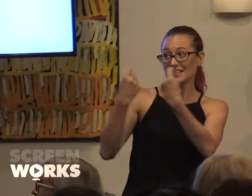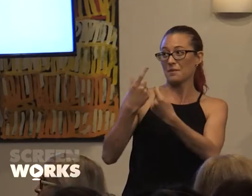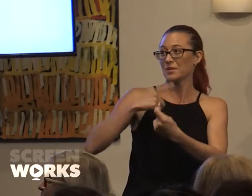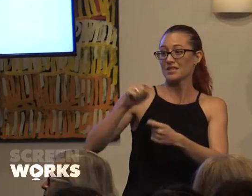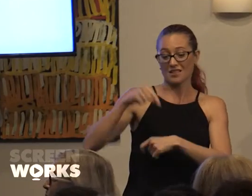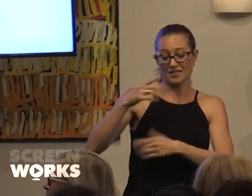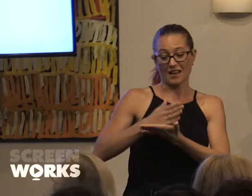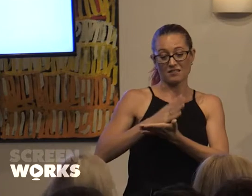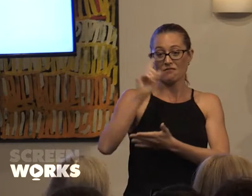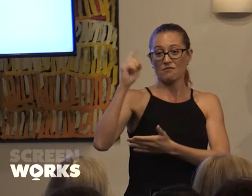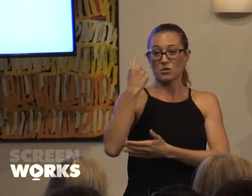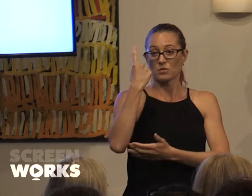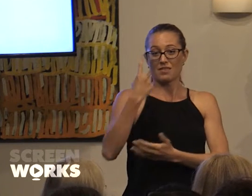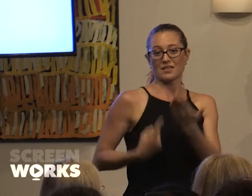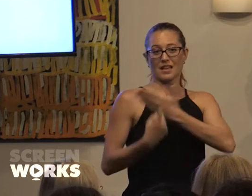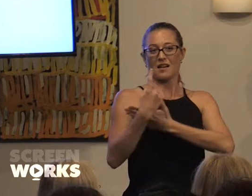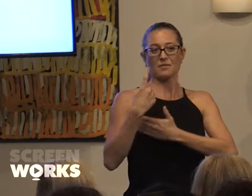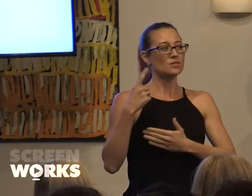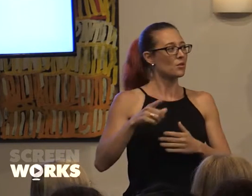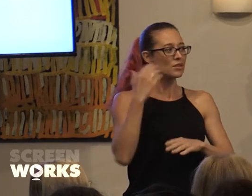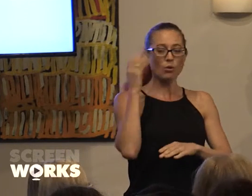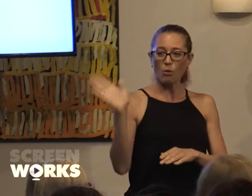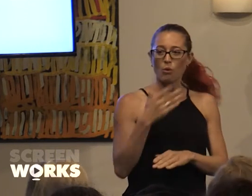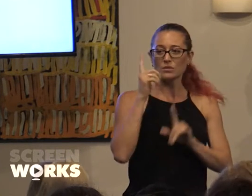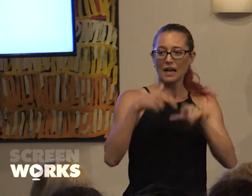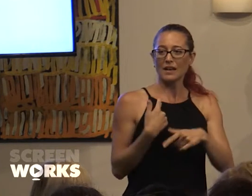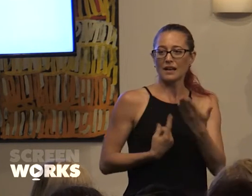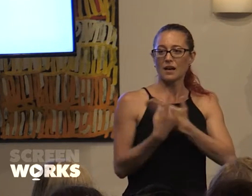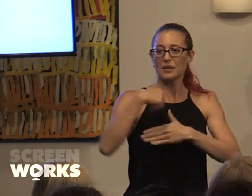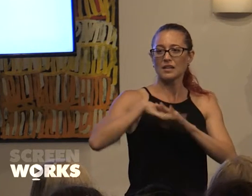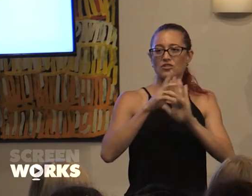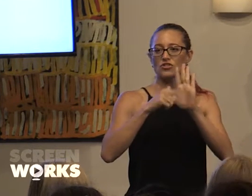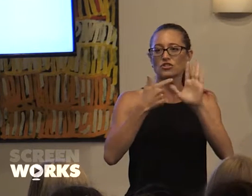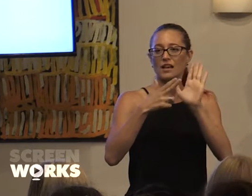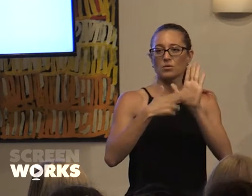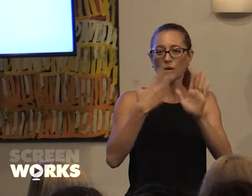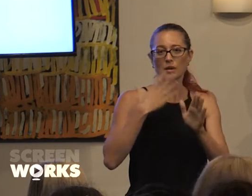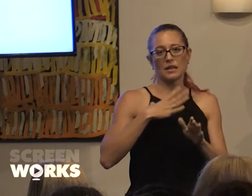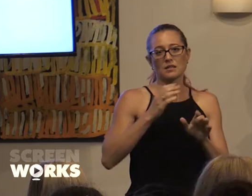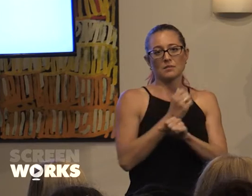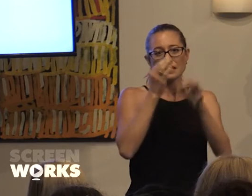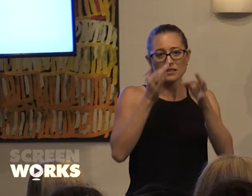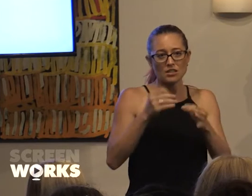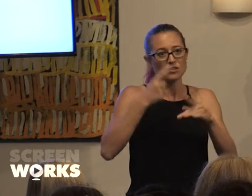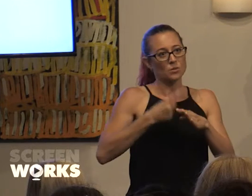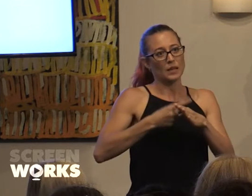actually the first one that's happened. So this all started to begin in January. We had to make the decisions quickly by June,